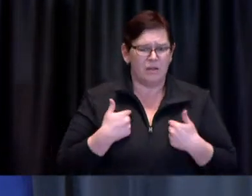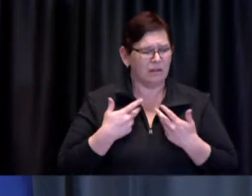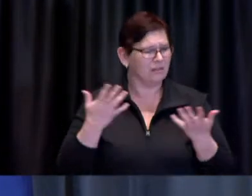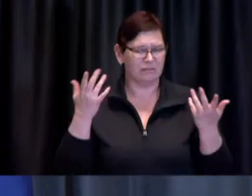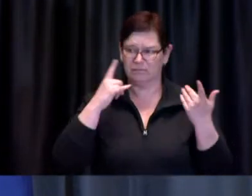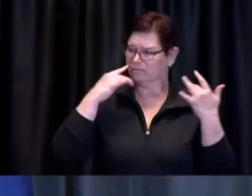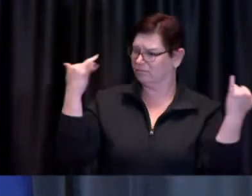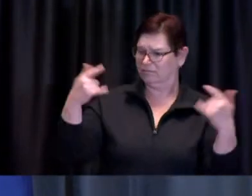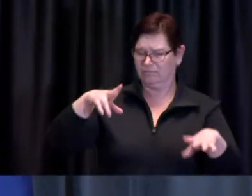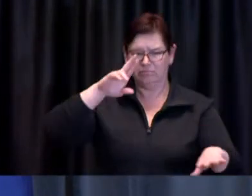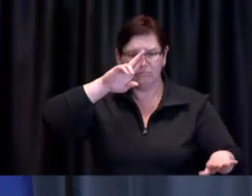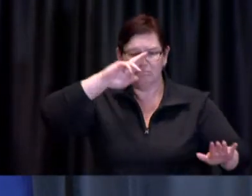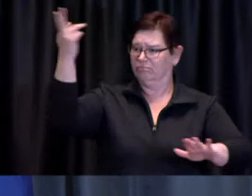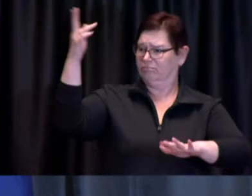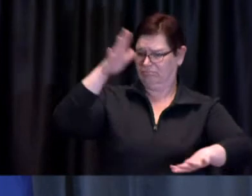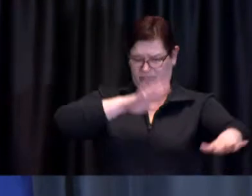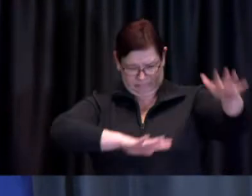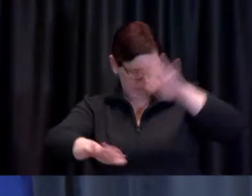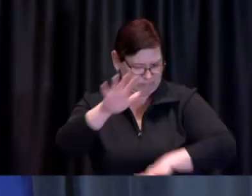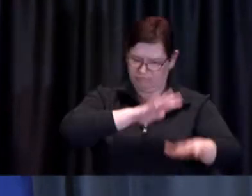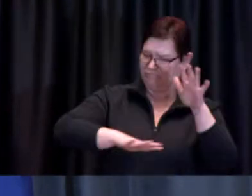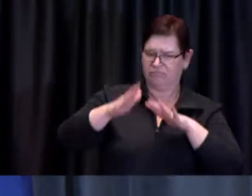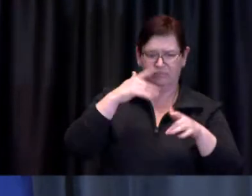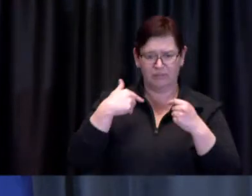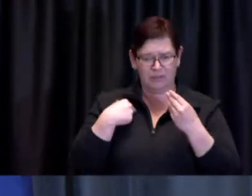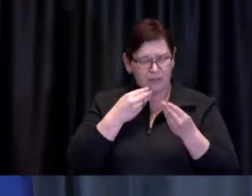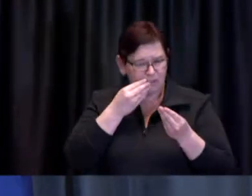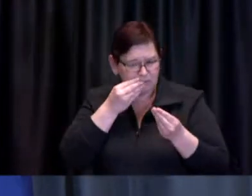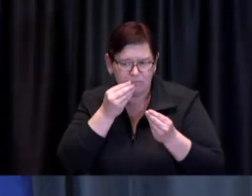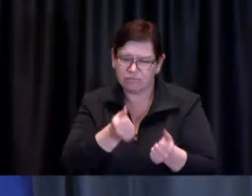who have worked day and night to make these clinics a reality.